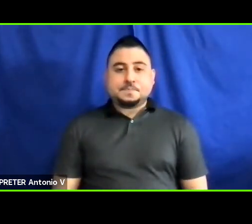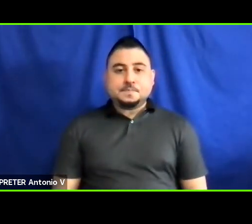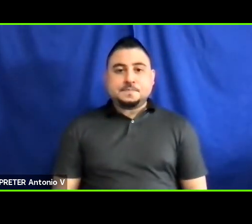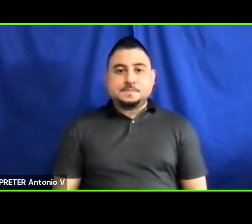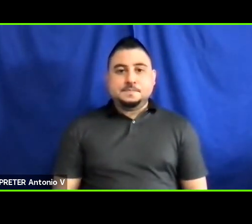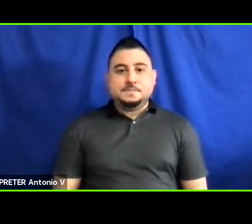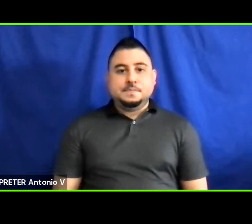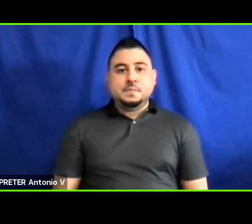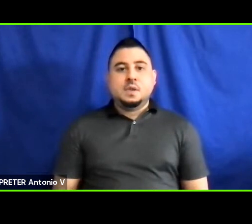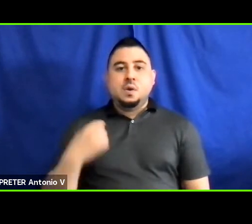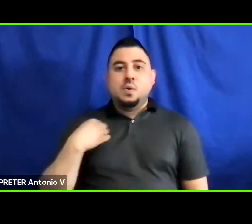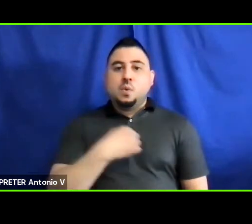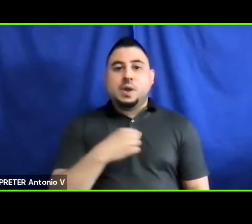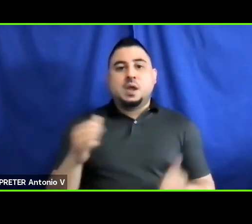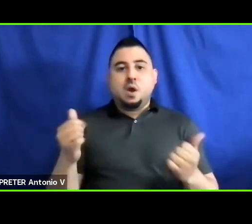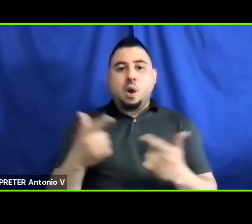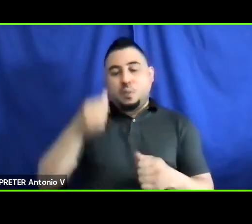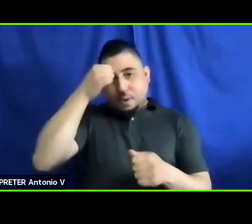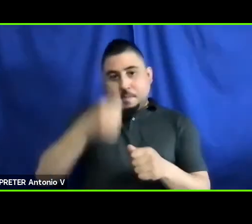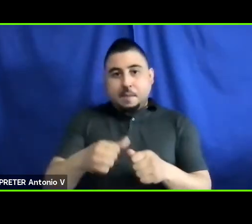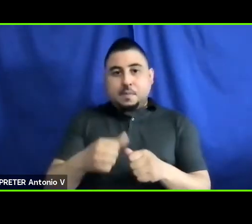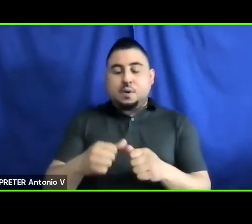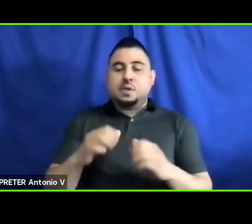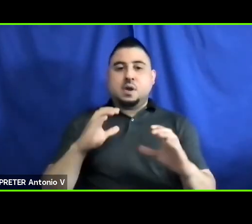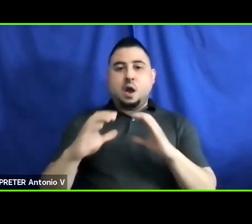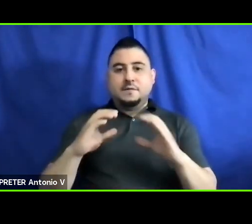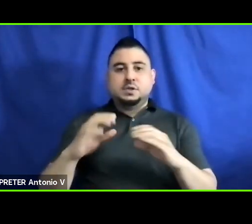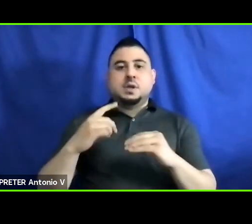We all know the conversation around autonomous